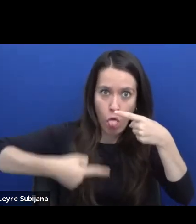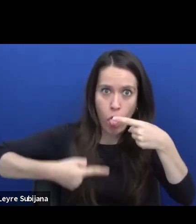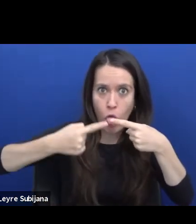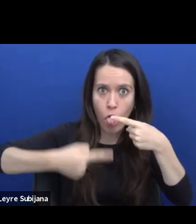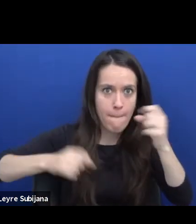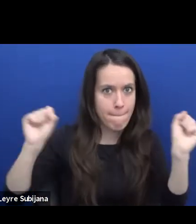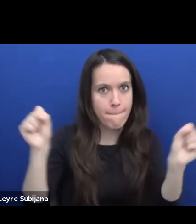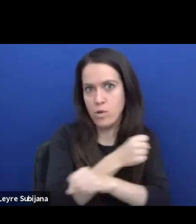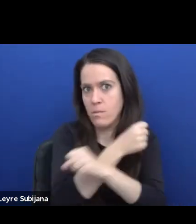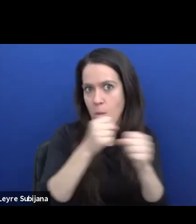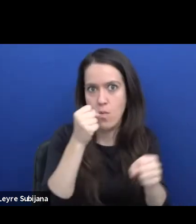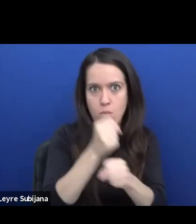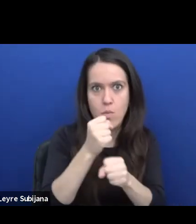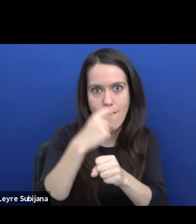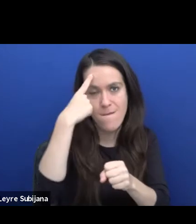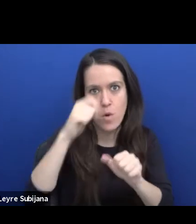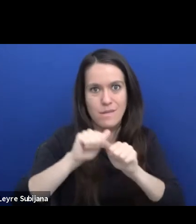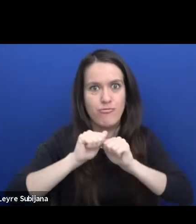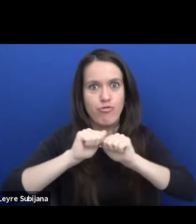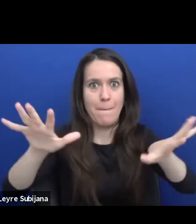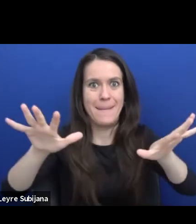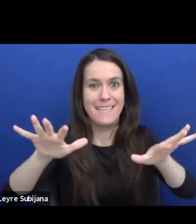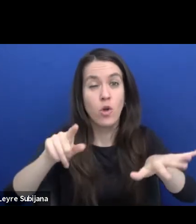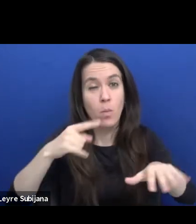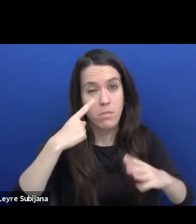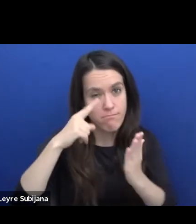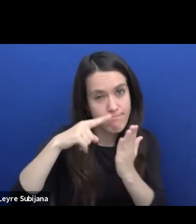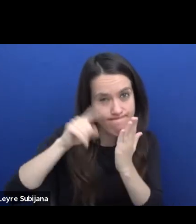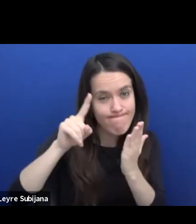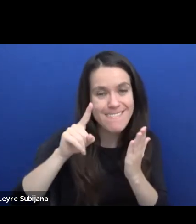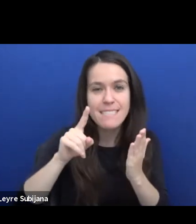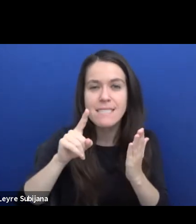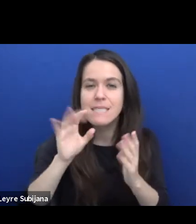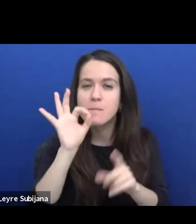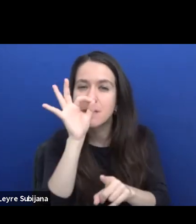So, you have to be very concrete about your needs.